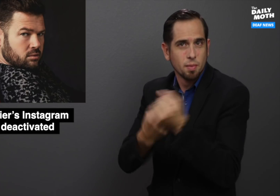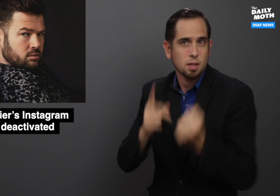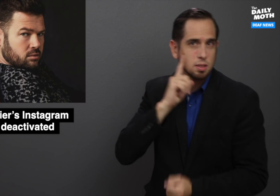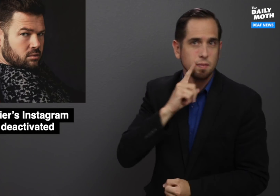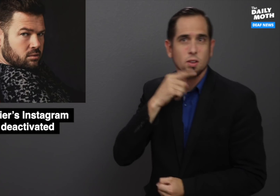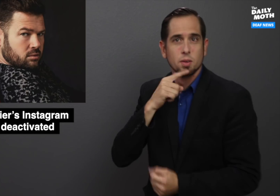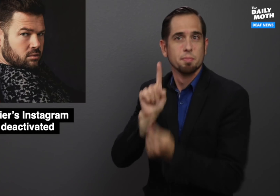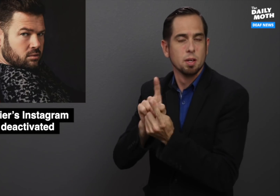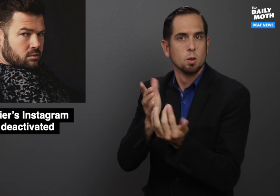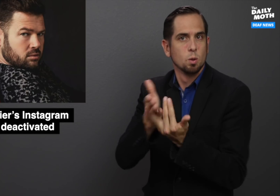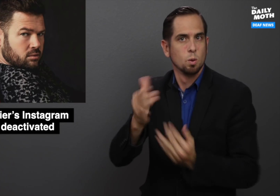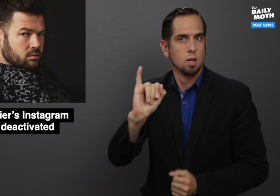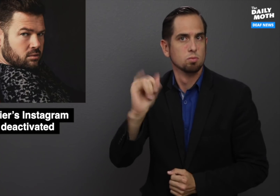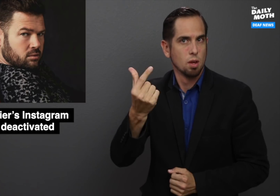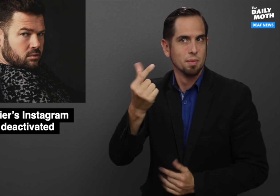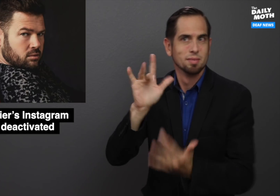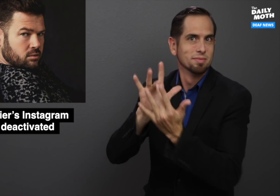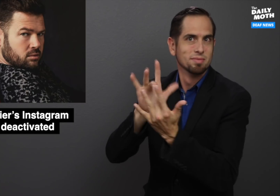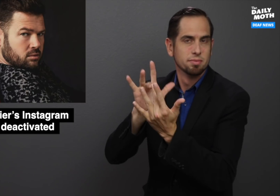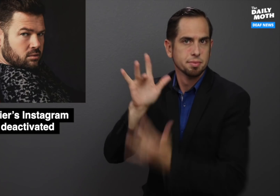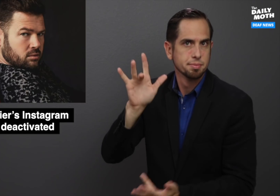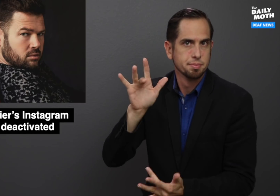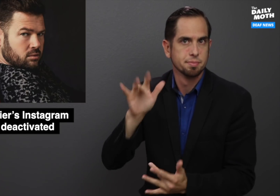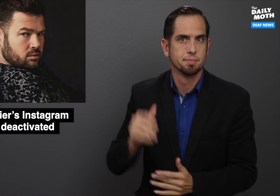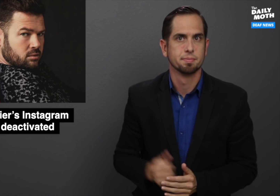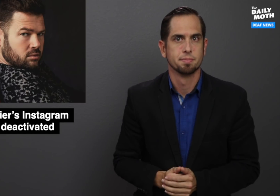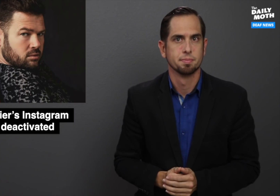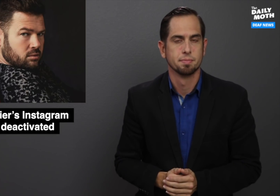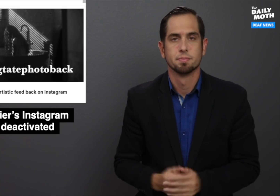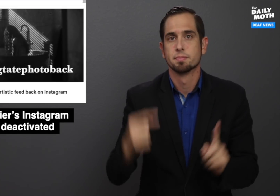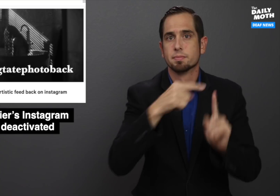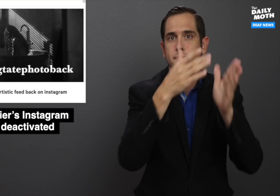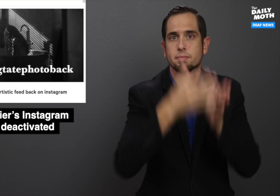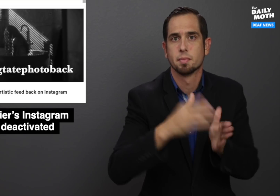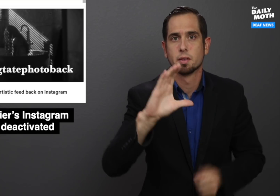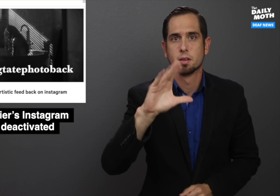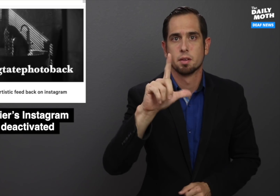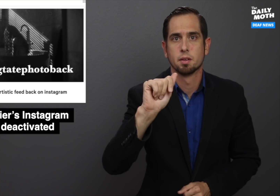Clare Cassidy, who Tullier describes